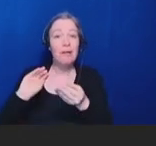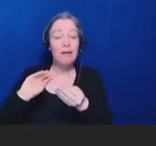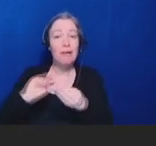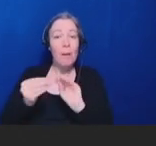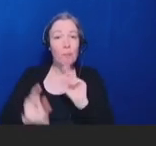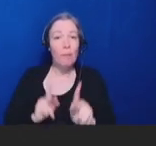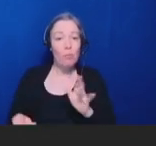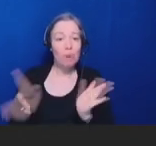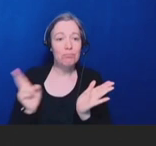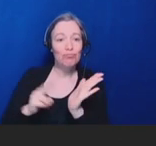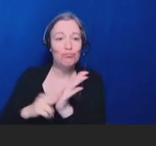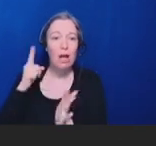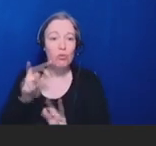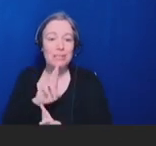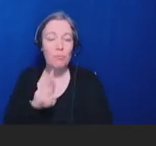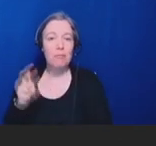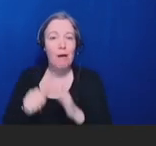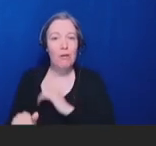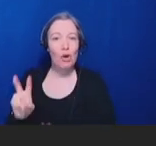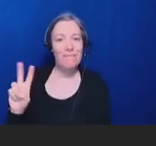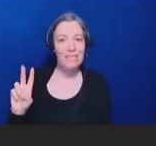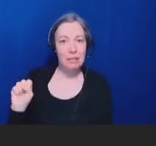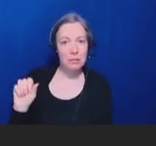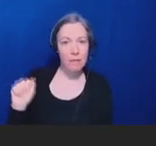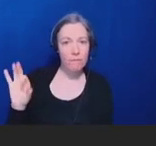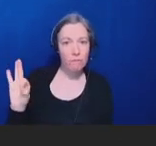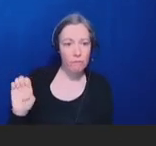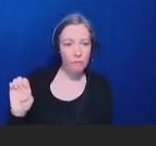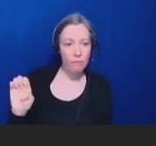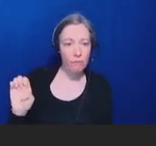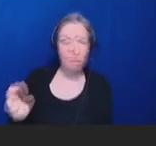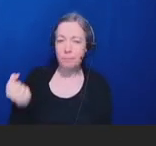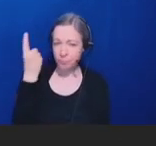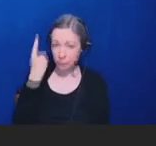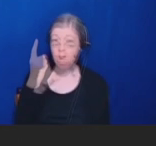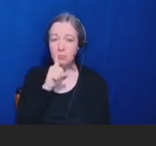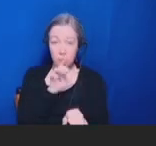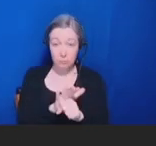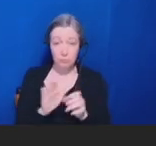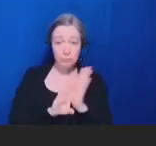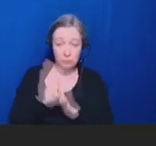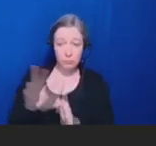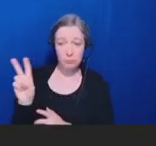Eighteen, given the promise held by the development of V-safe in evaluating the safety of COVID-19